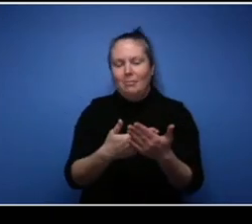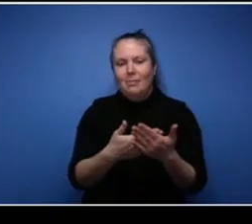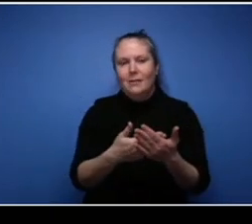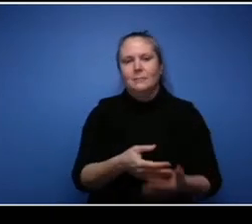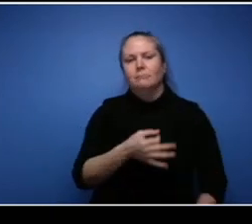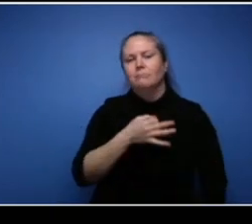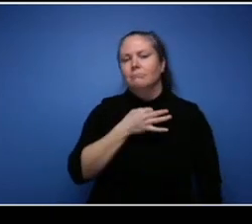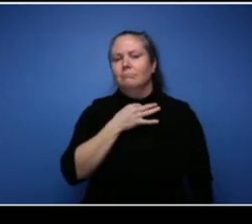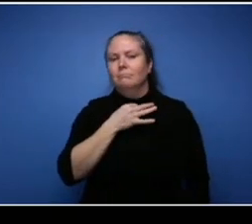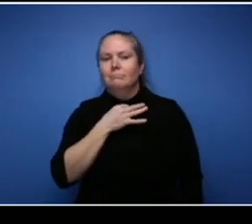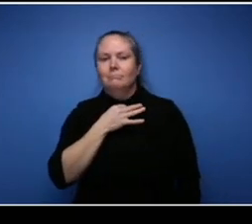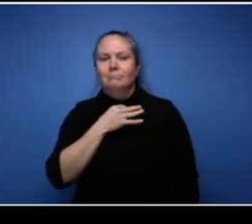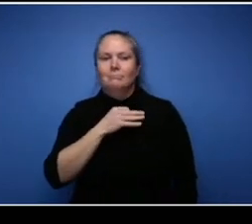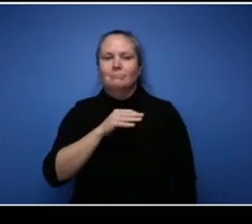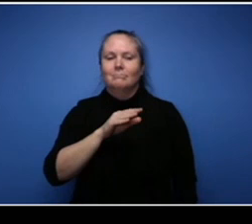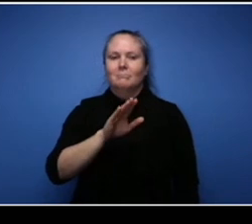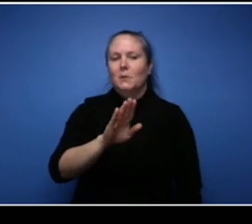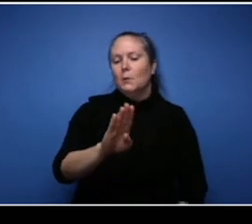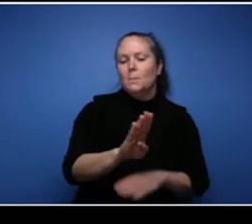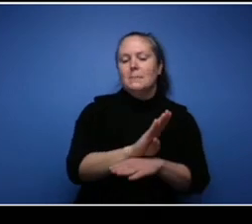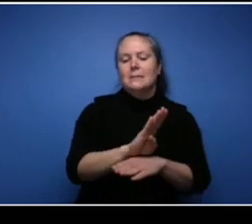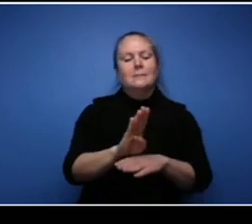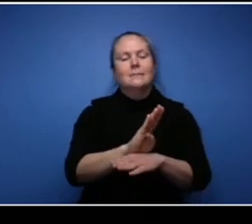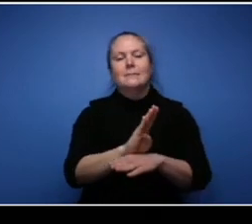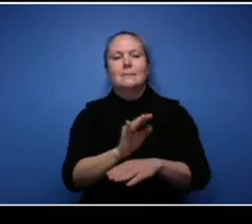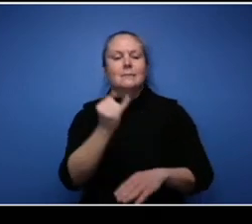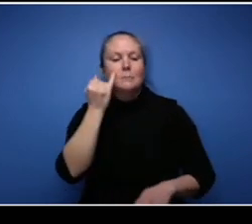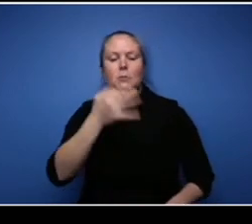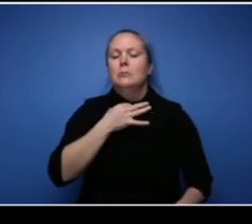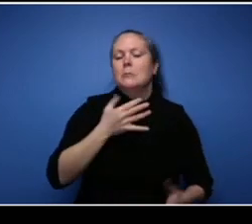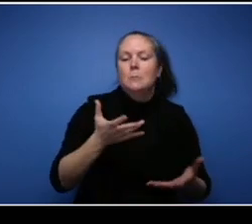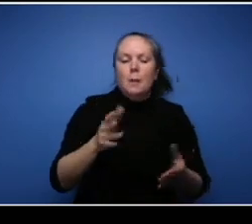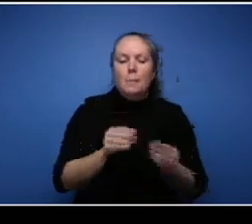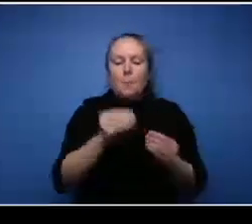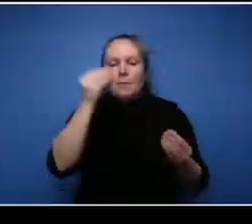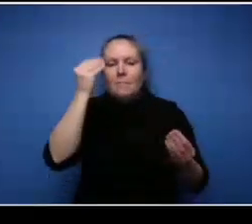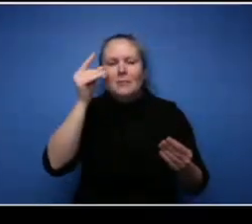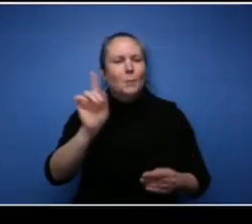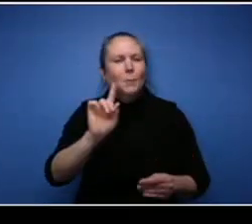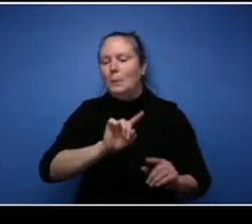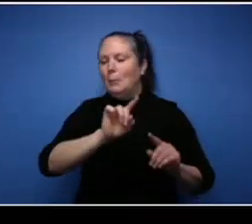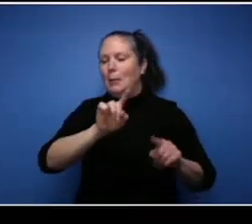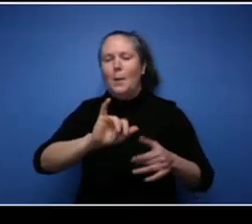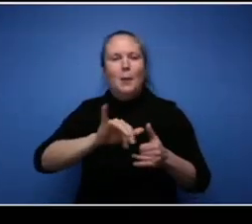and learn more about your business, Sabrina? So for my photography, I'm sorry my boudoir